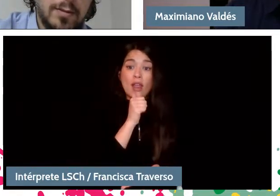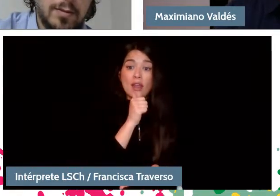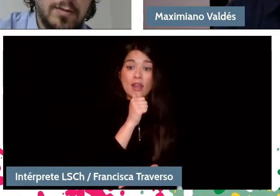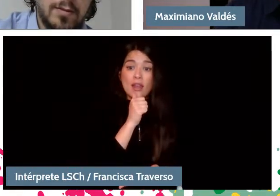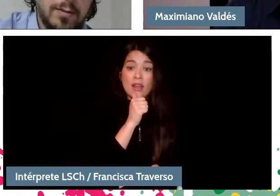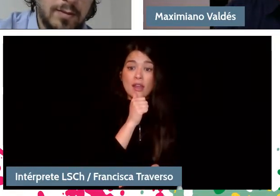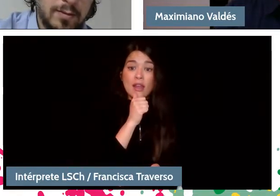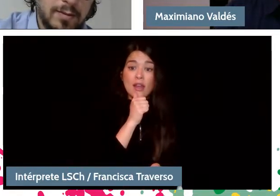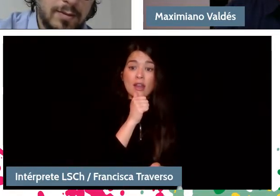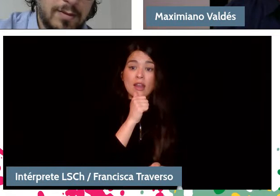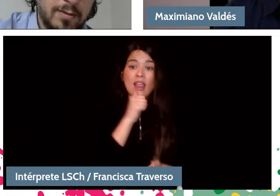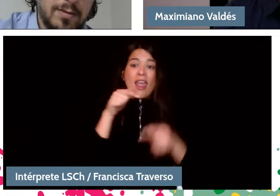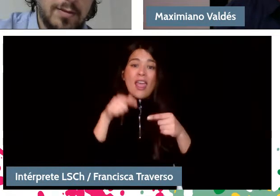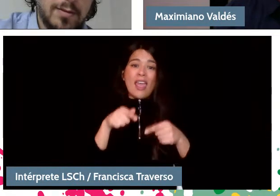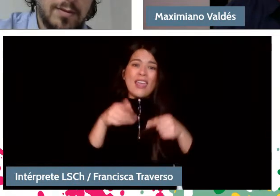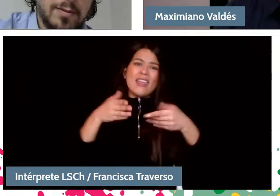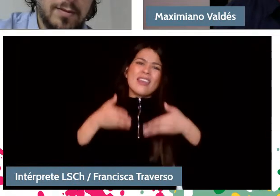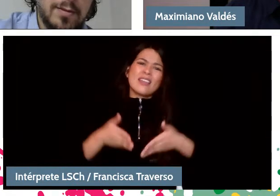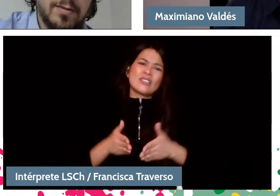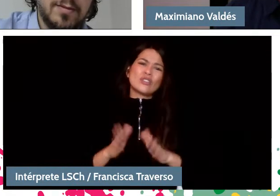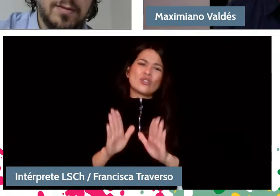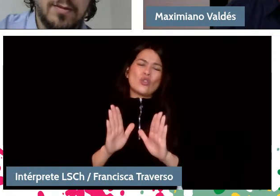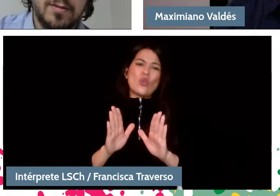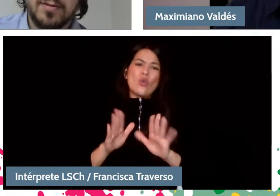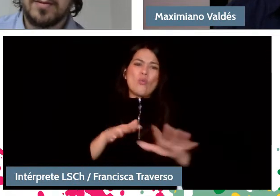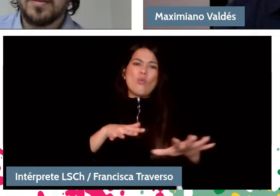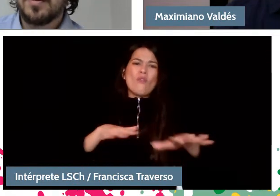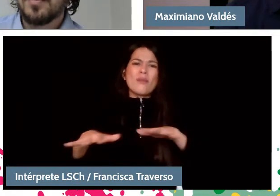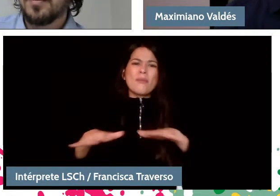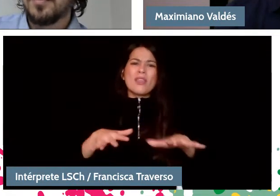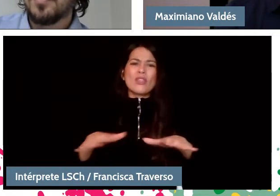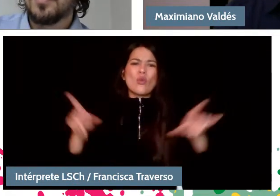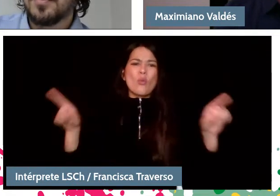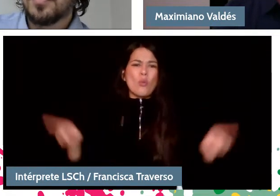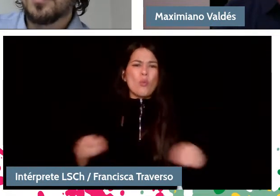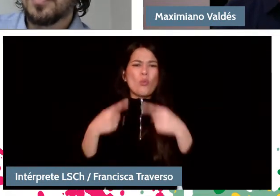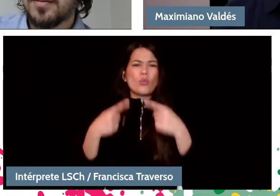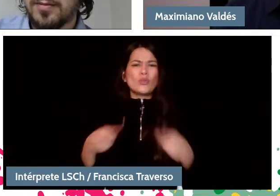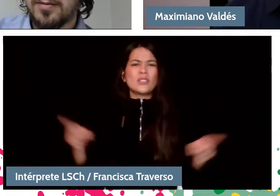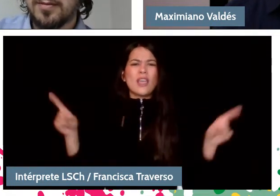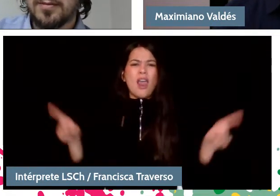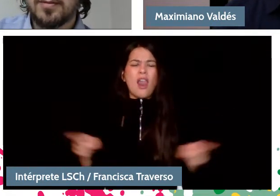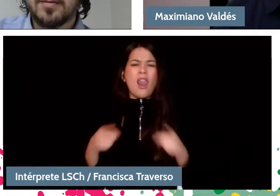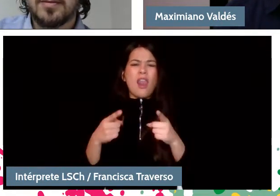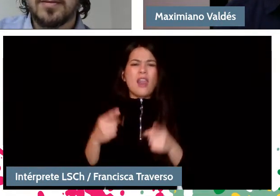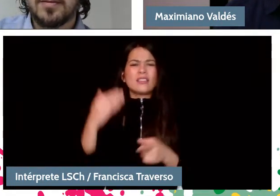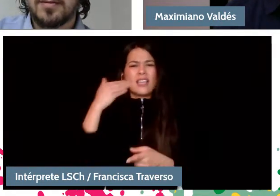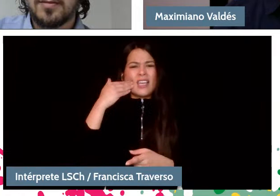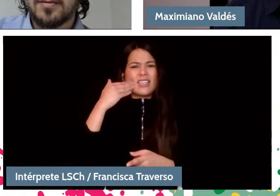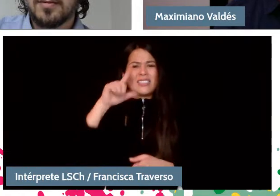That's where the musical movement was born from 70 years ago. At the same time,